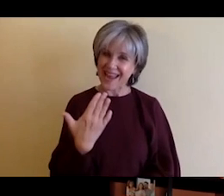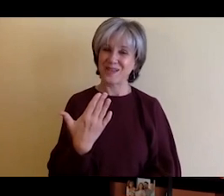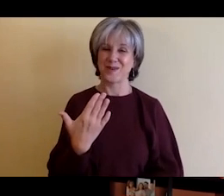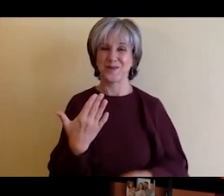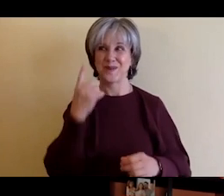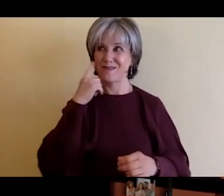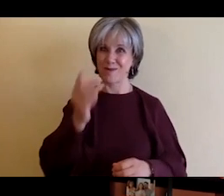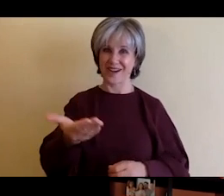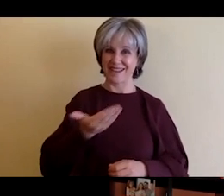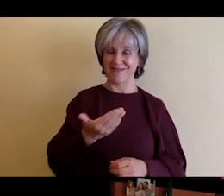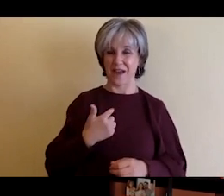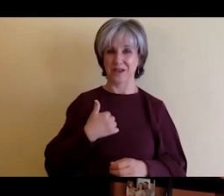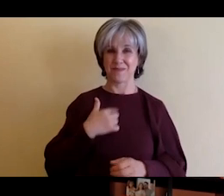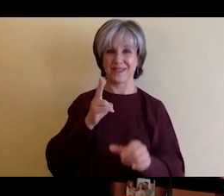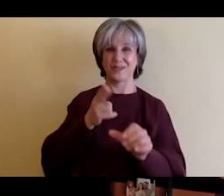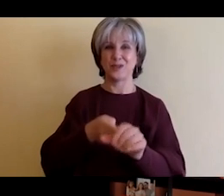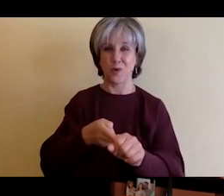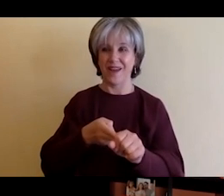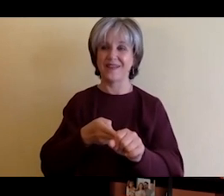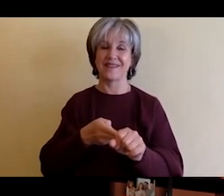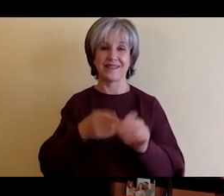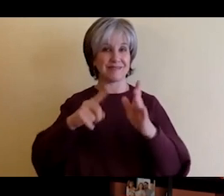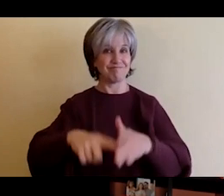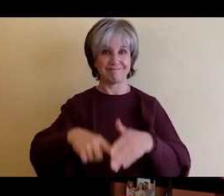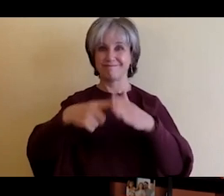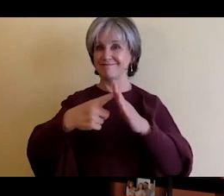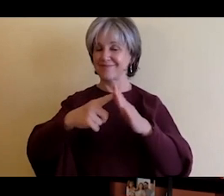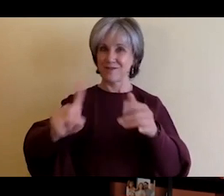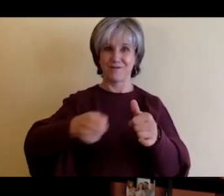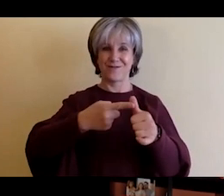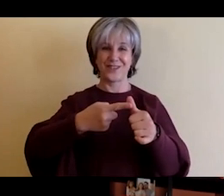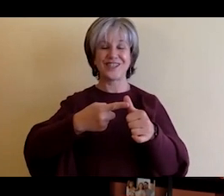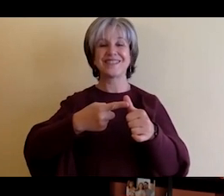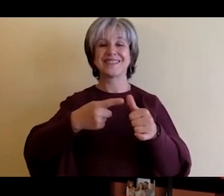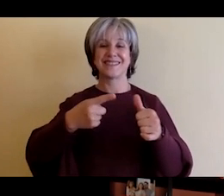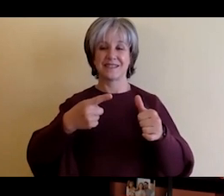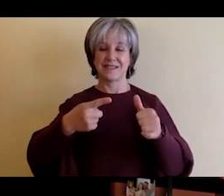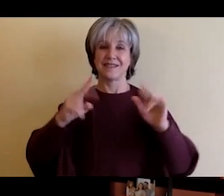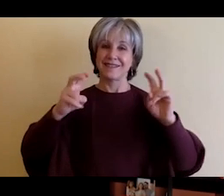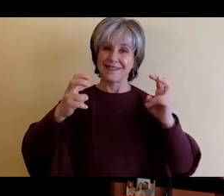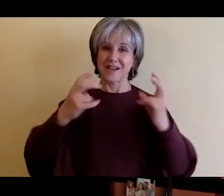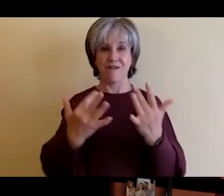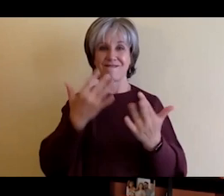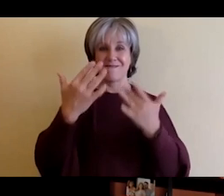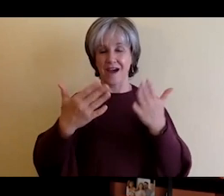fireside chat series and uh yeah I'm Dr. Ricky Figueroa I am the Director of